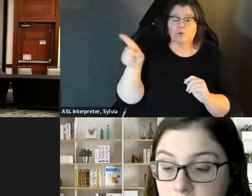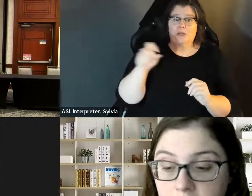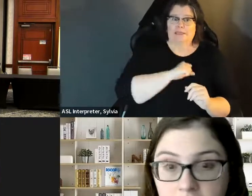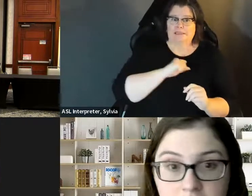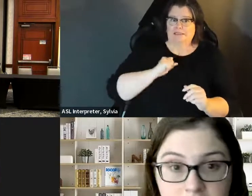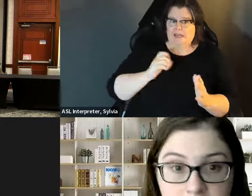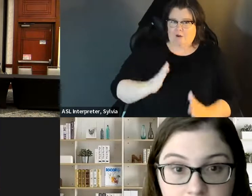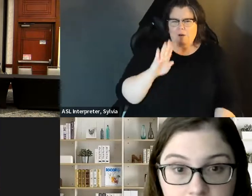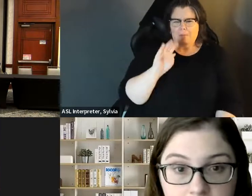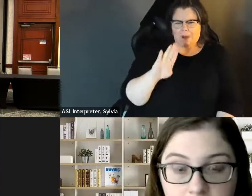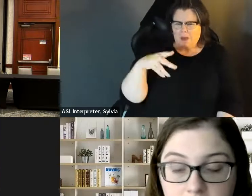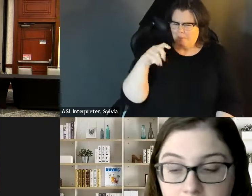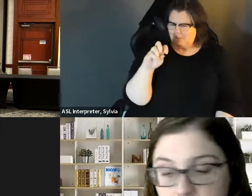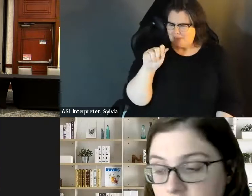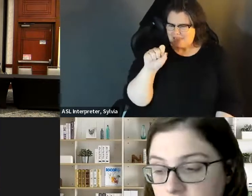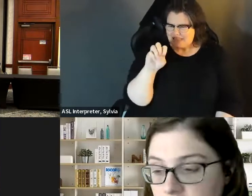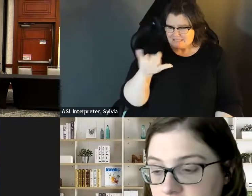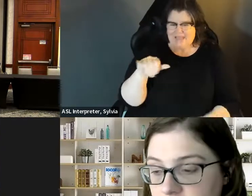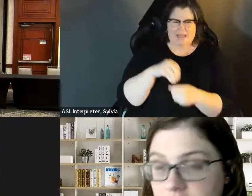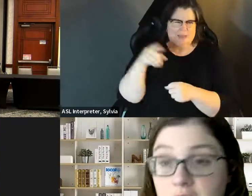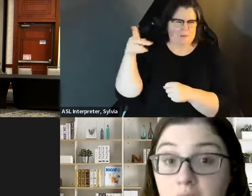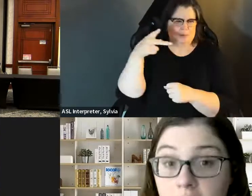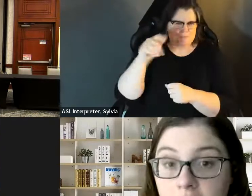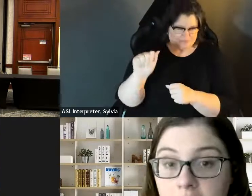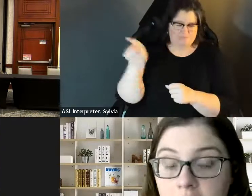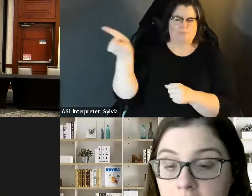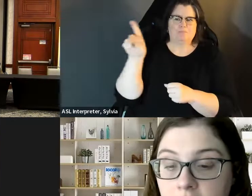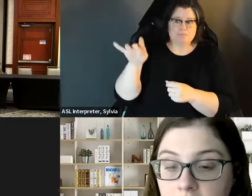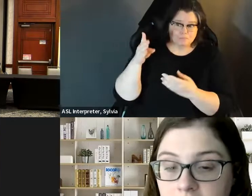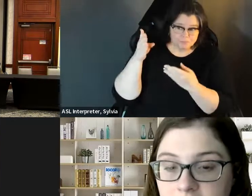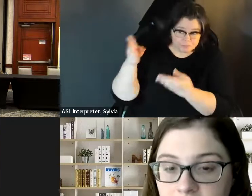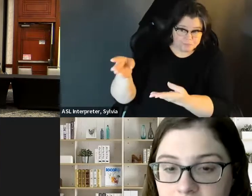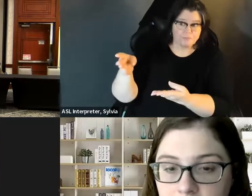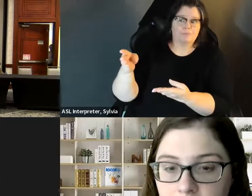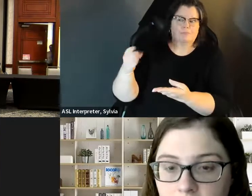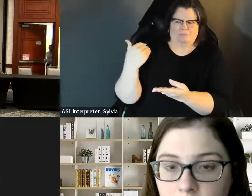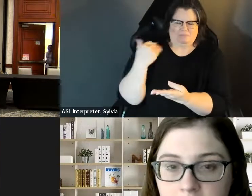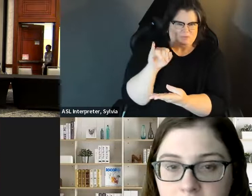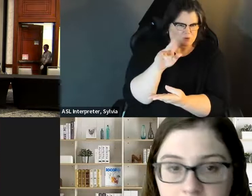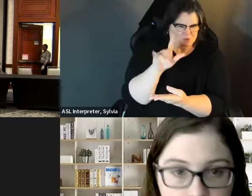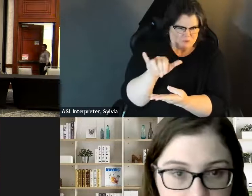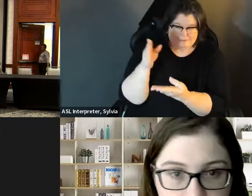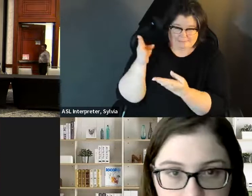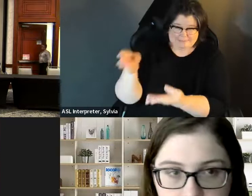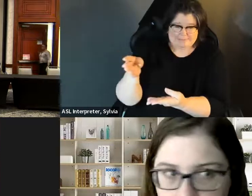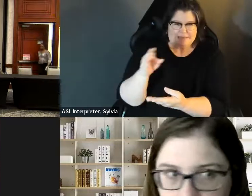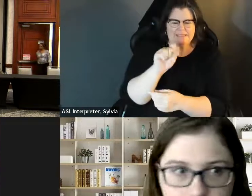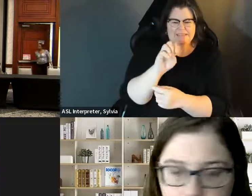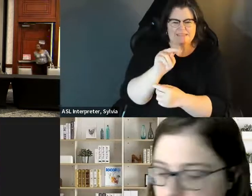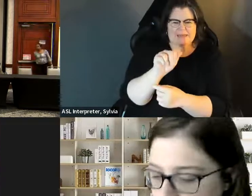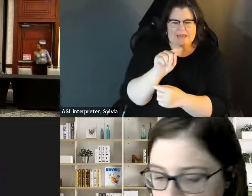but the good news, if there is any here, is that Senator Bob Pc. individual. But the good news , if there is any here At Pennsylvania, put out legislation, and introduce legislation.